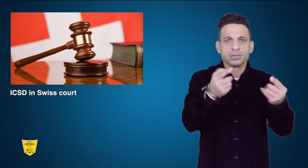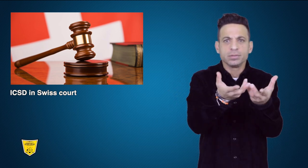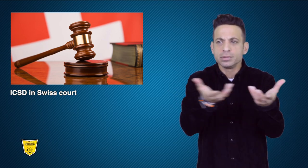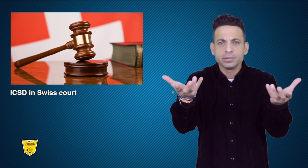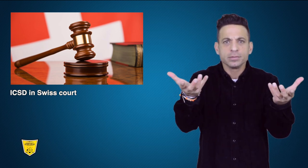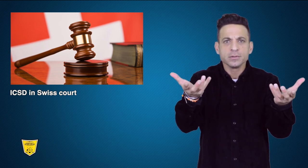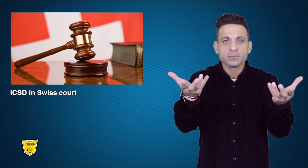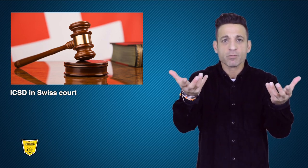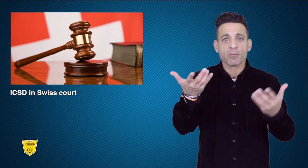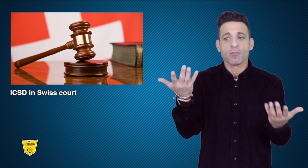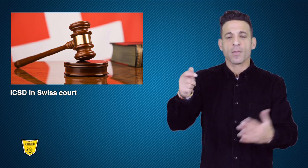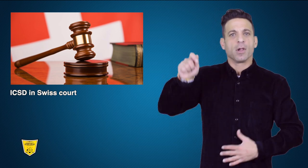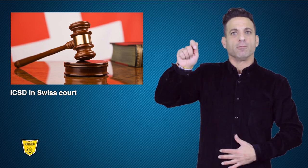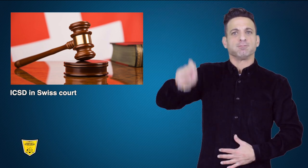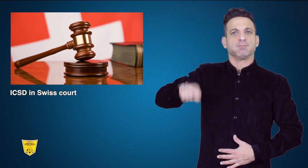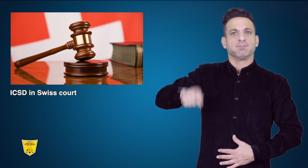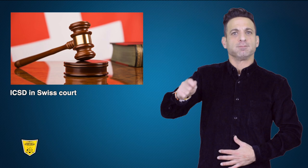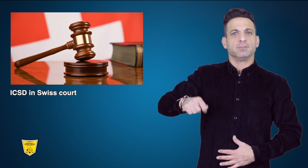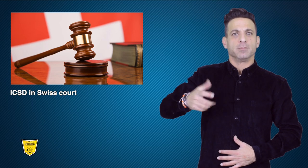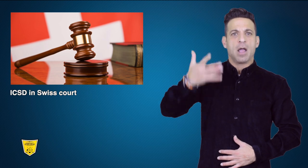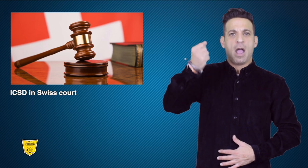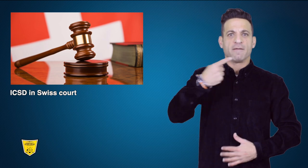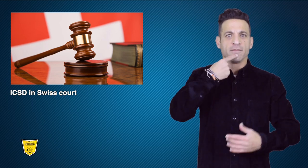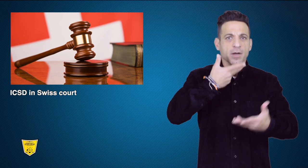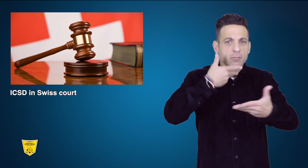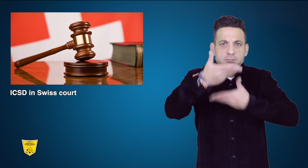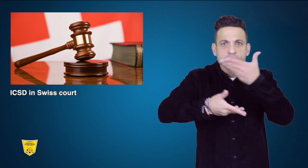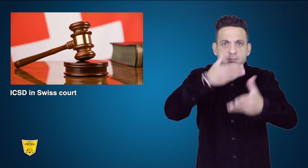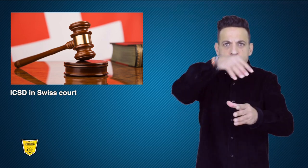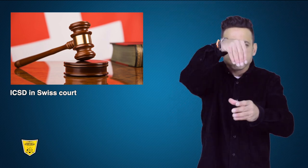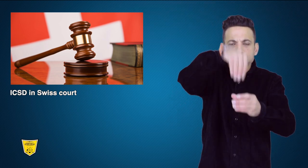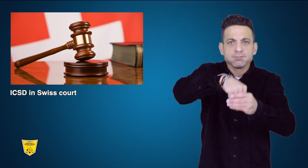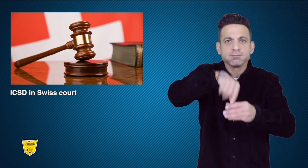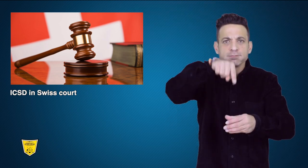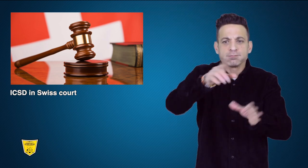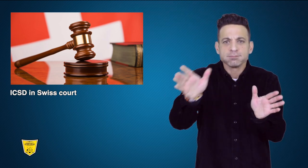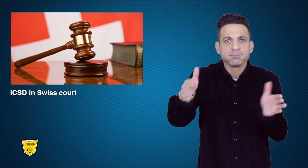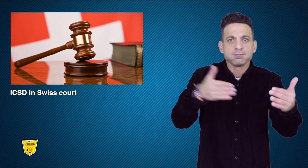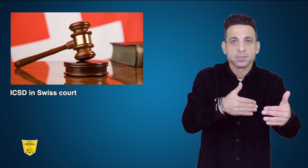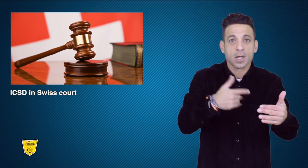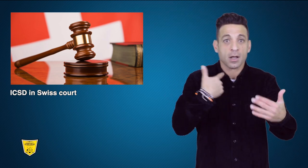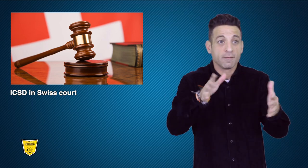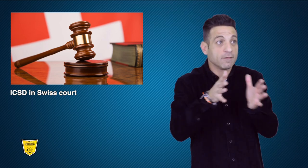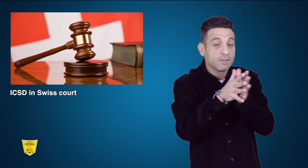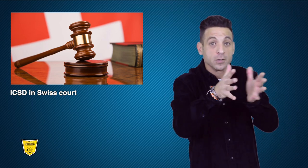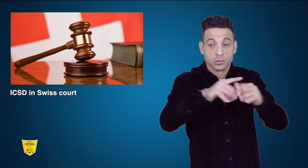in these court proceedings did not respond